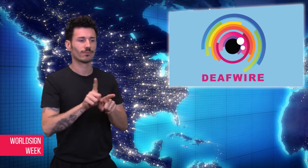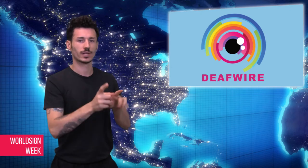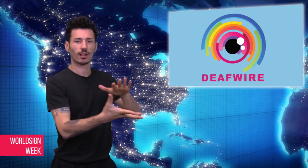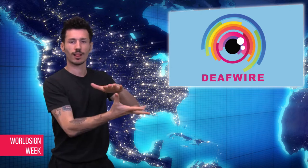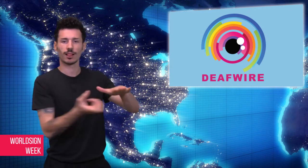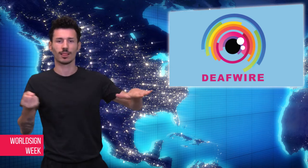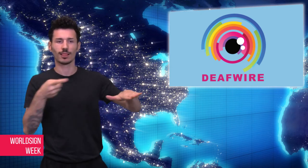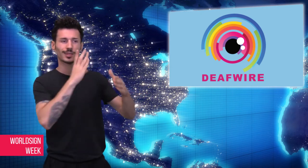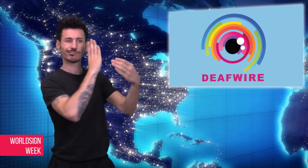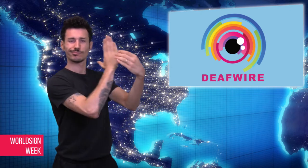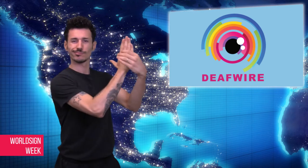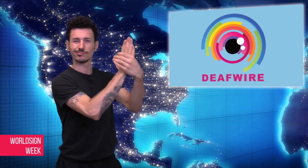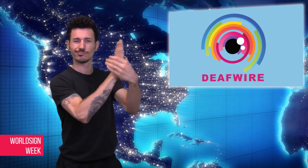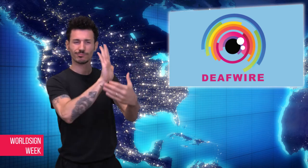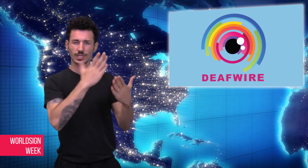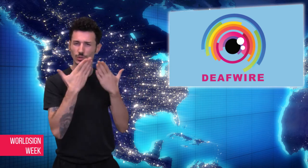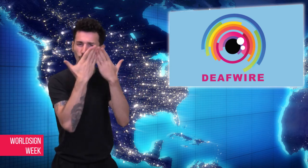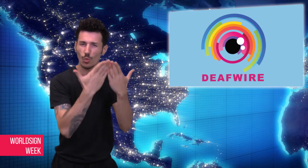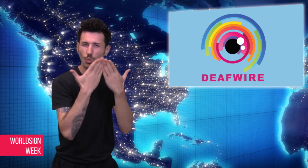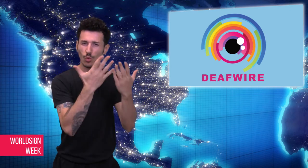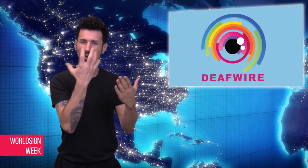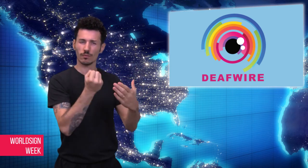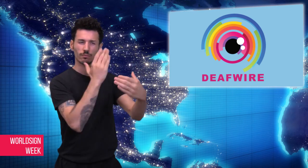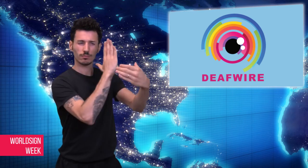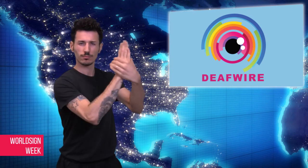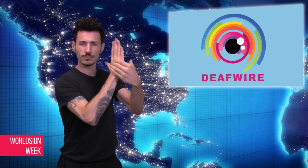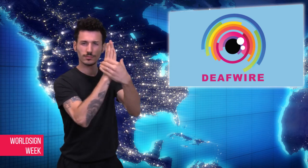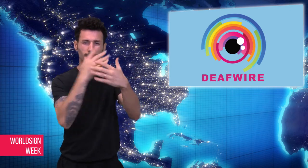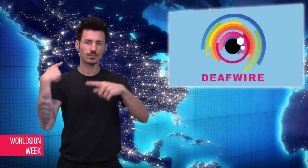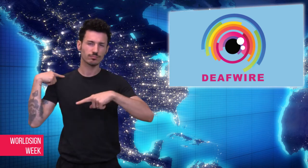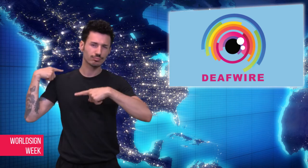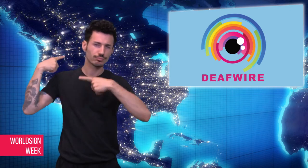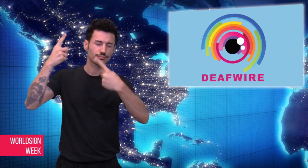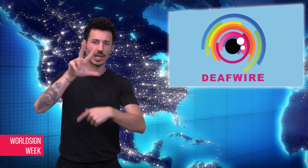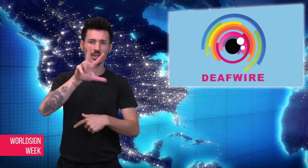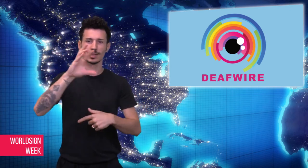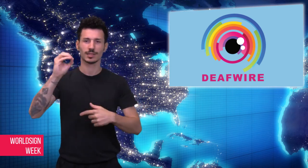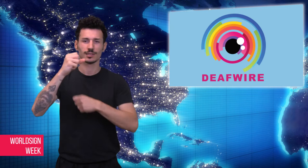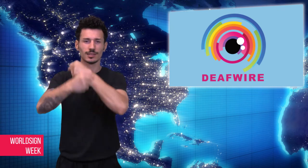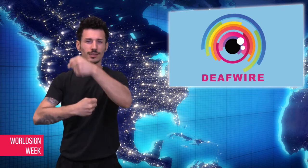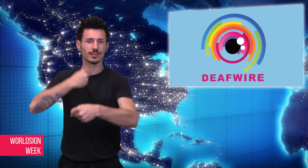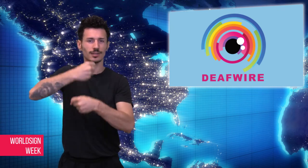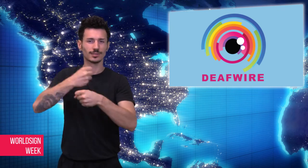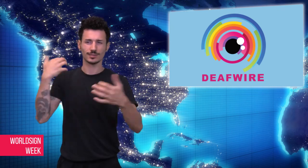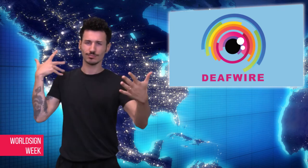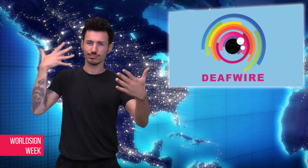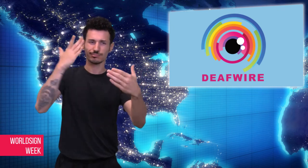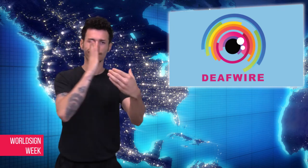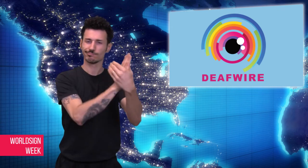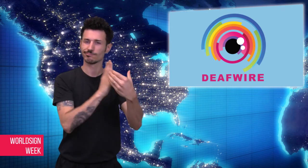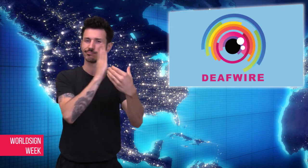documents from the archives. Local prosecutor investigating incident and